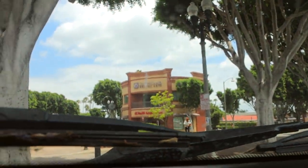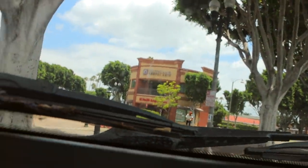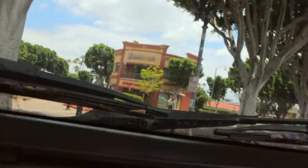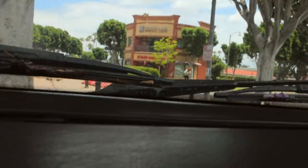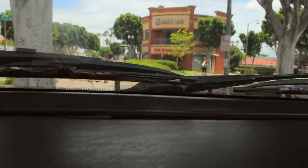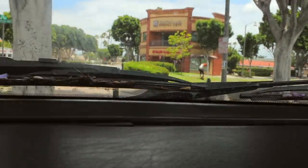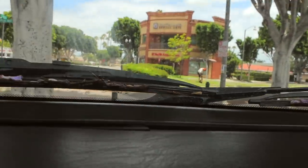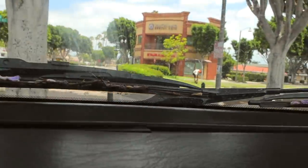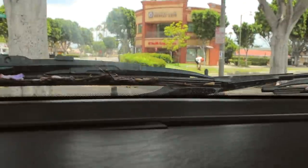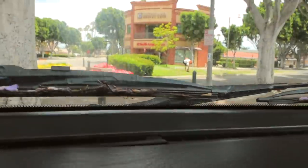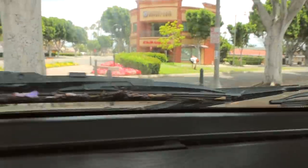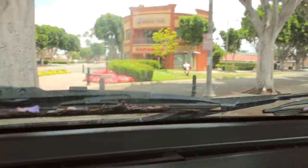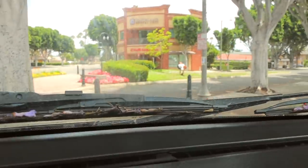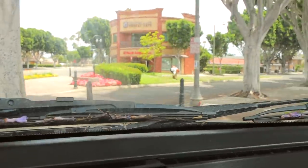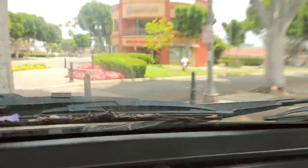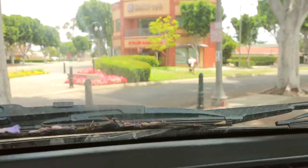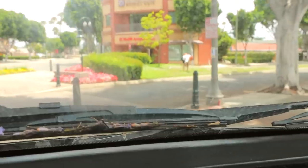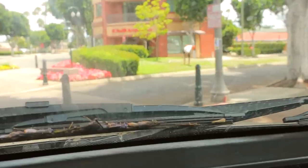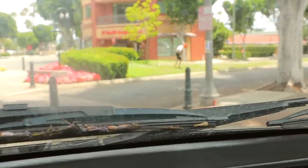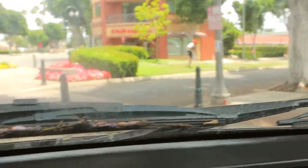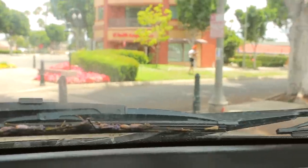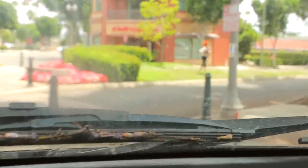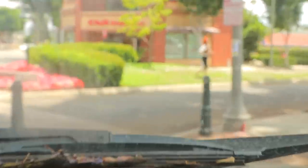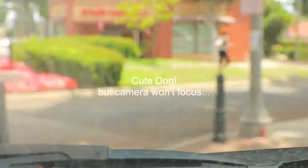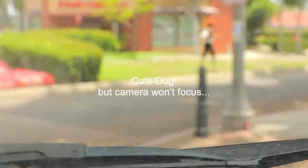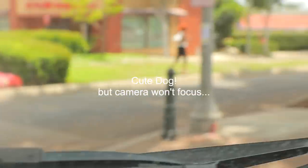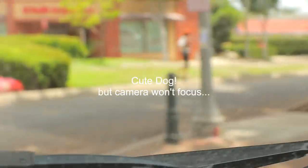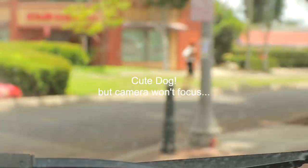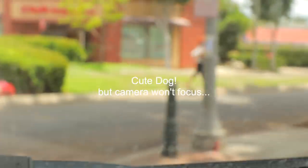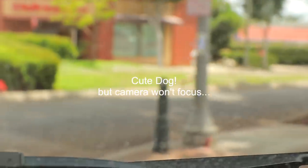E: oh look at the puppy. So cute.